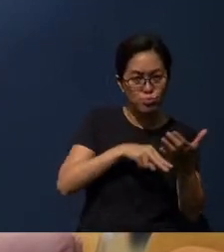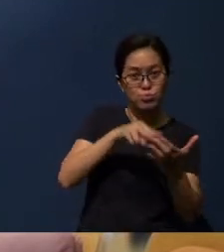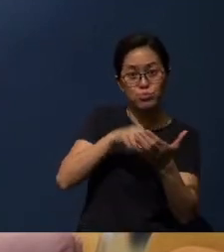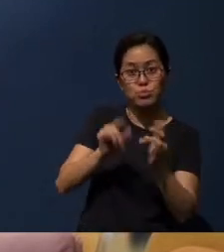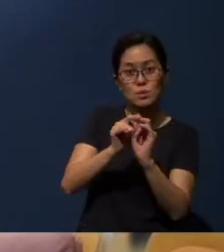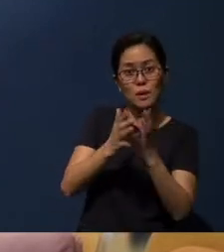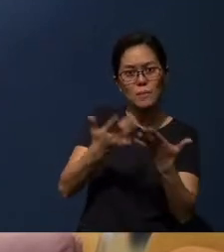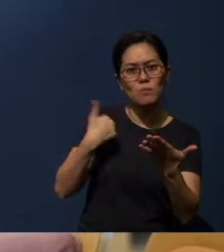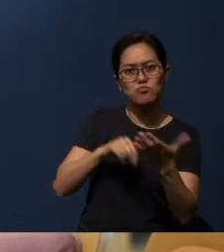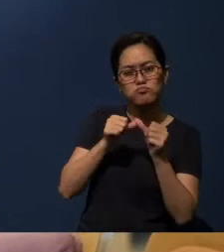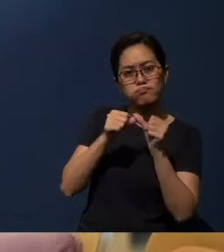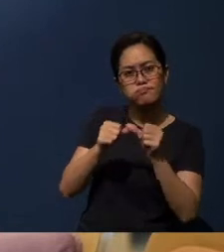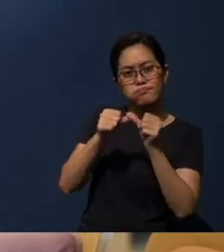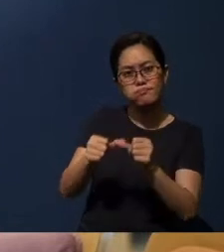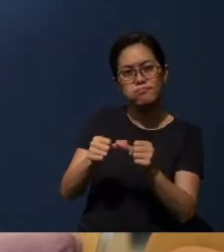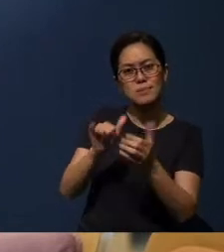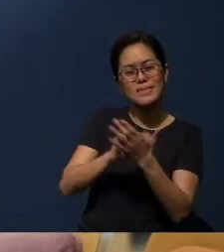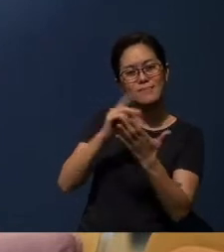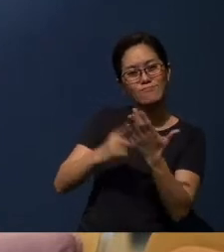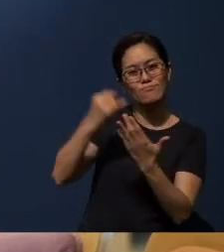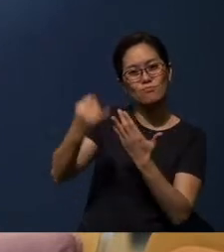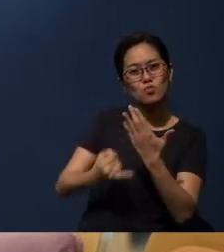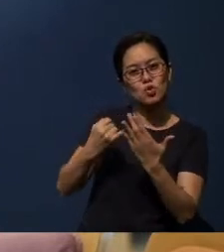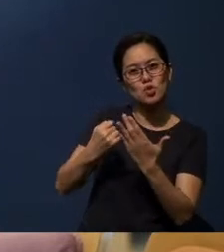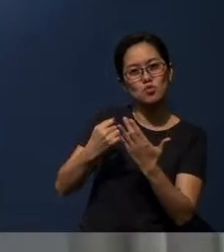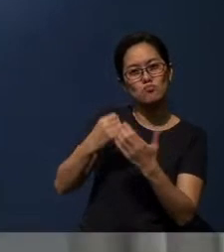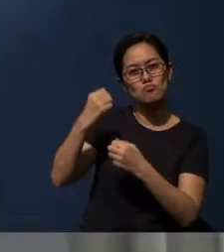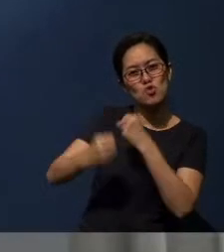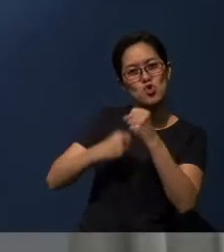we can continue this project in the years to come.